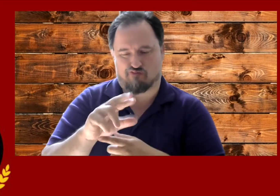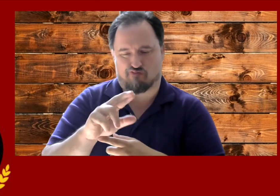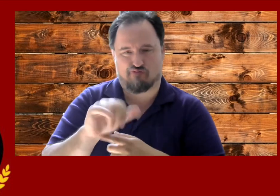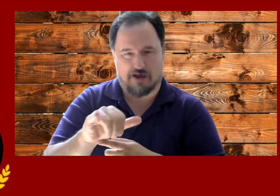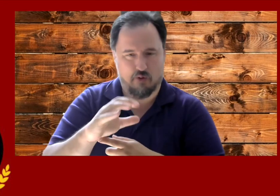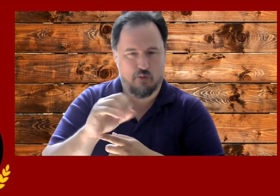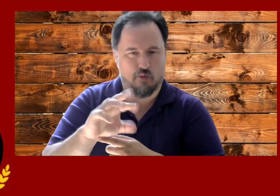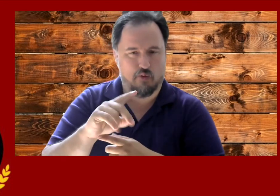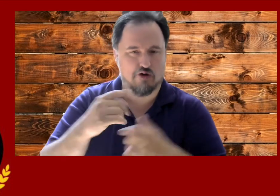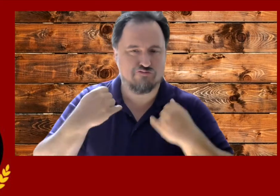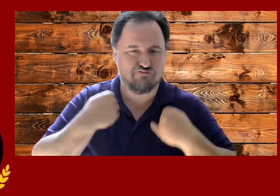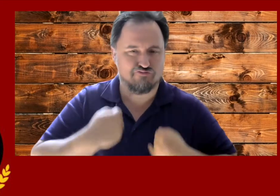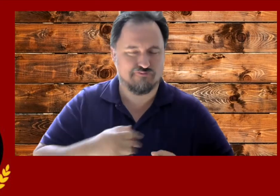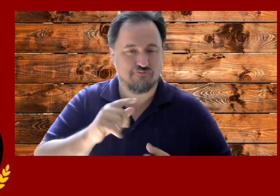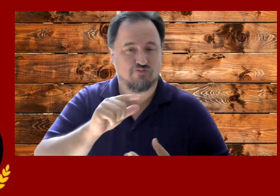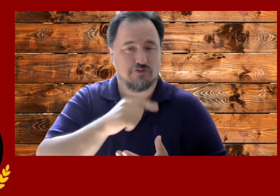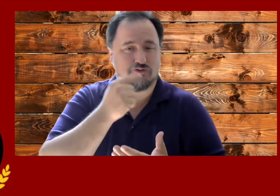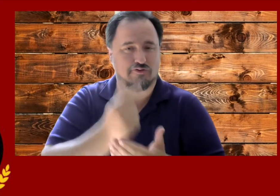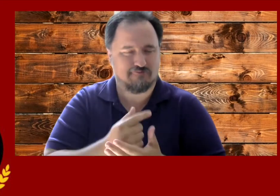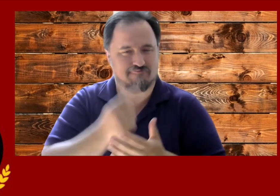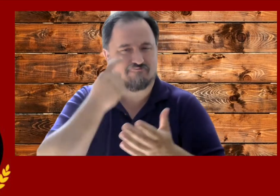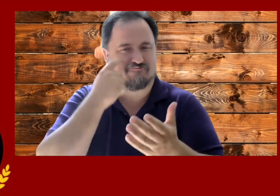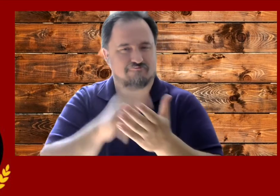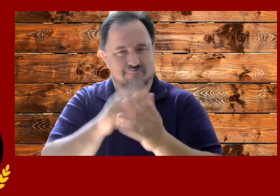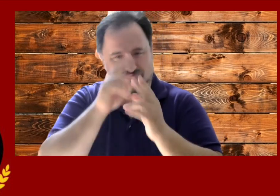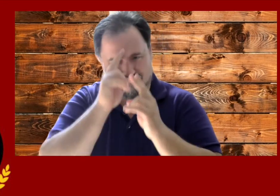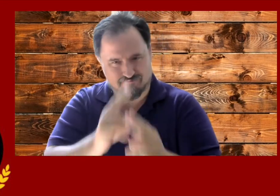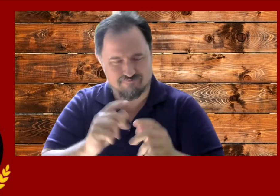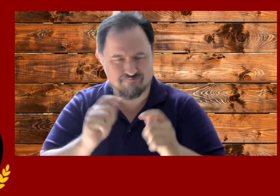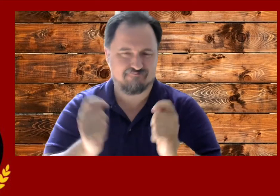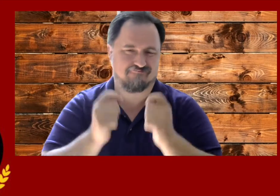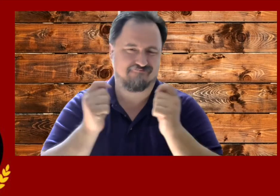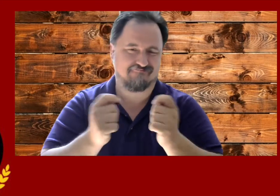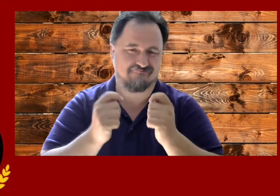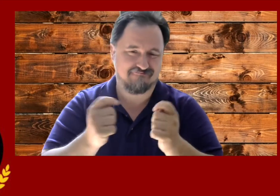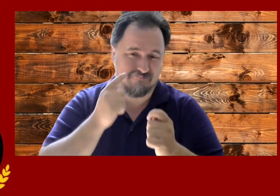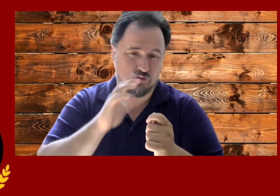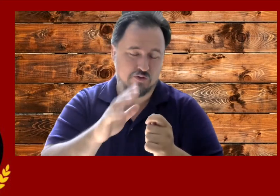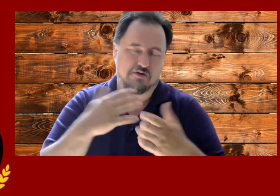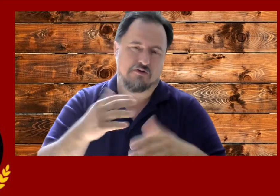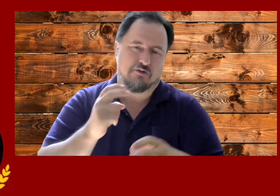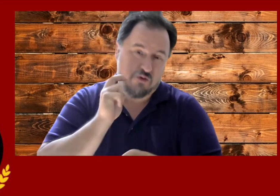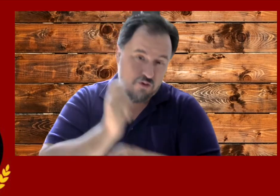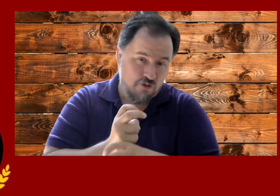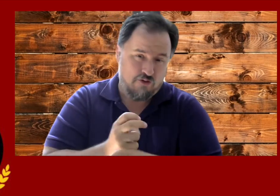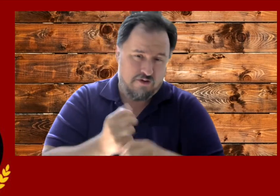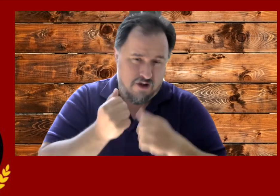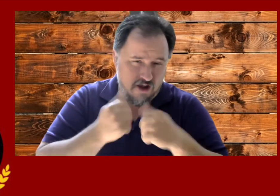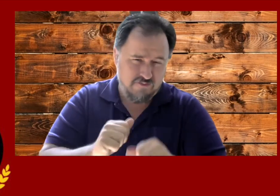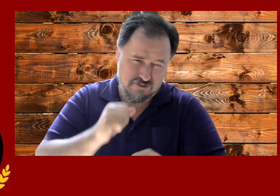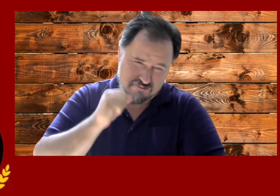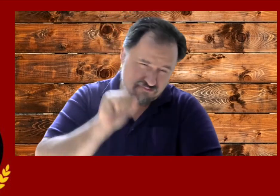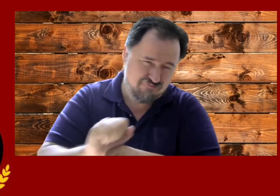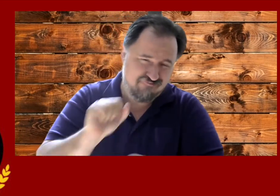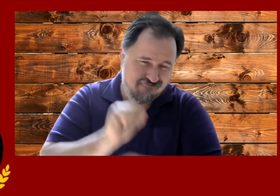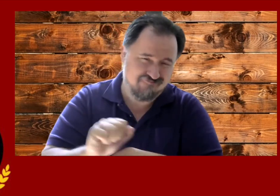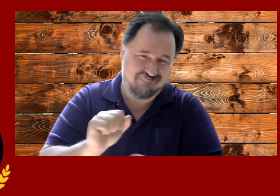for graduation to honor and respect them for all of their hard work and giving back to